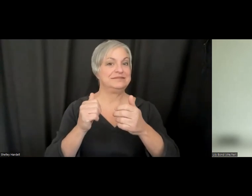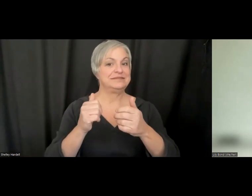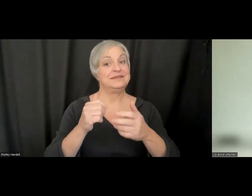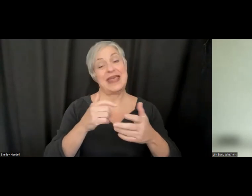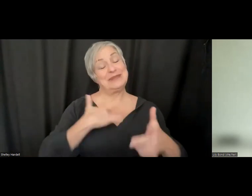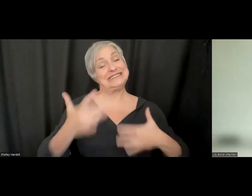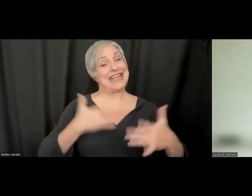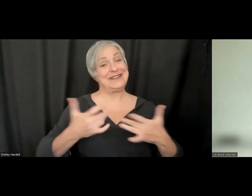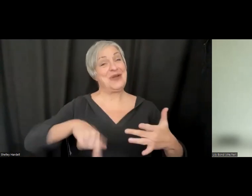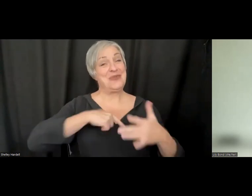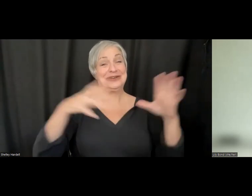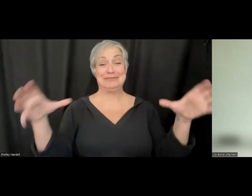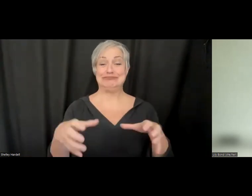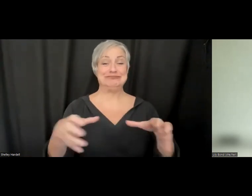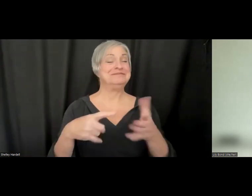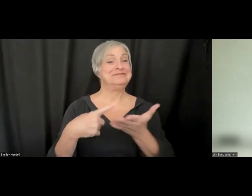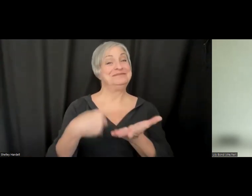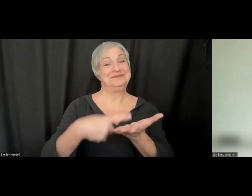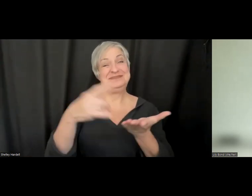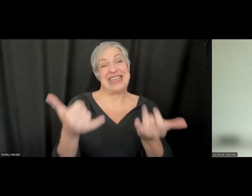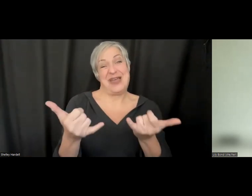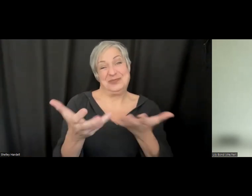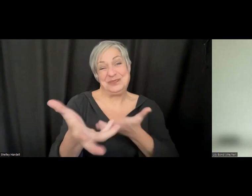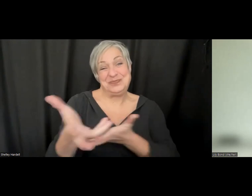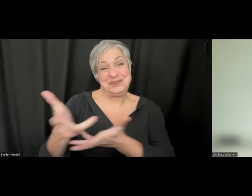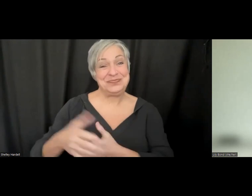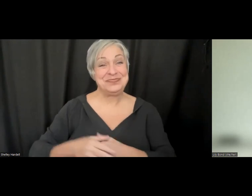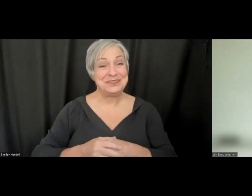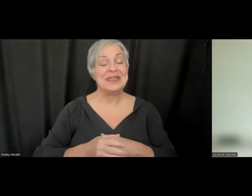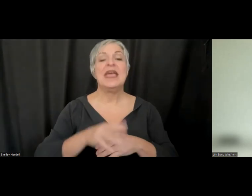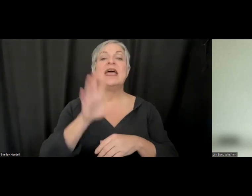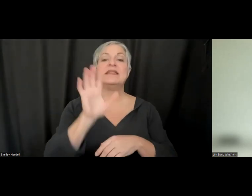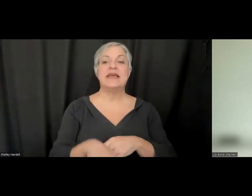we are starting to have those conversations. So that is what I